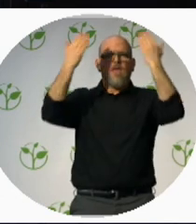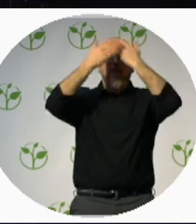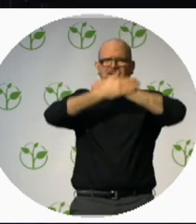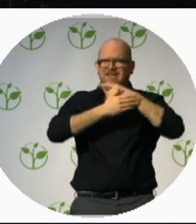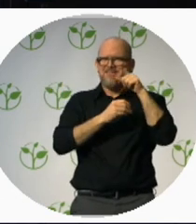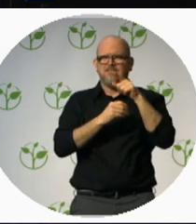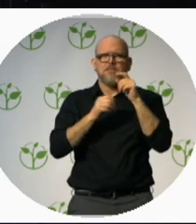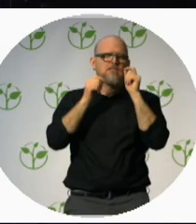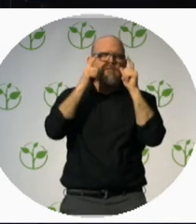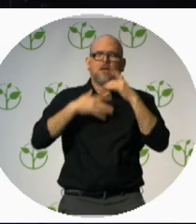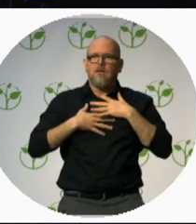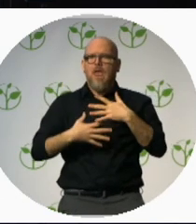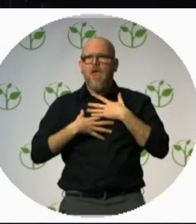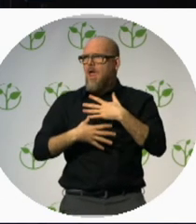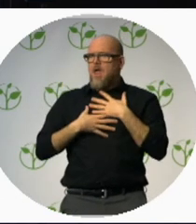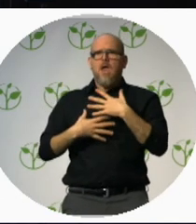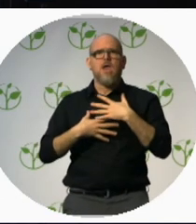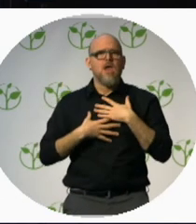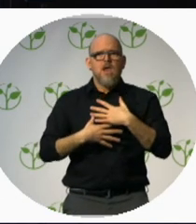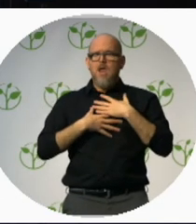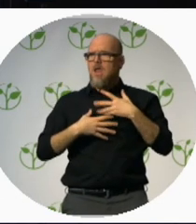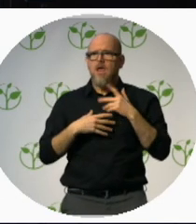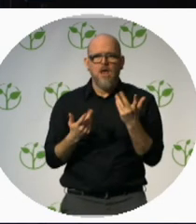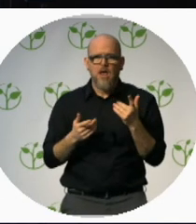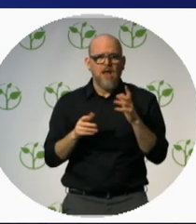hard to breathe. My Dad phoned an ambulance.